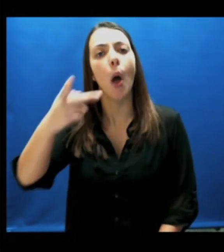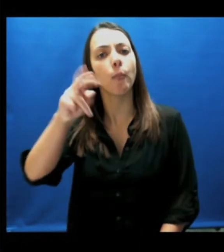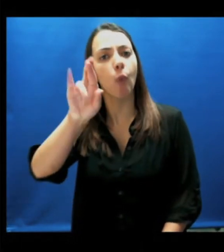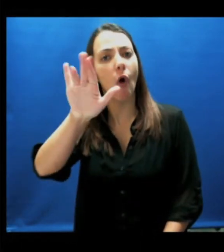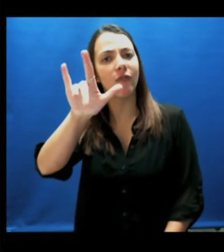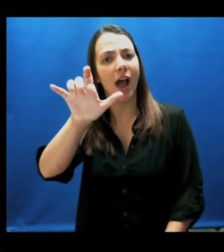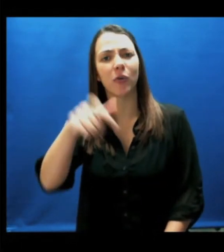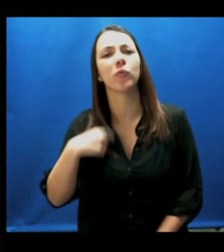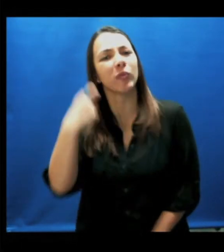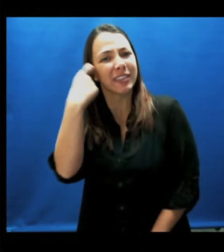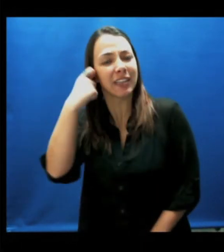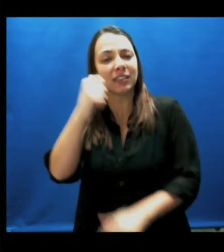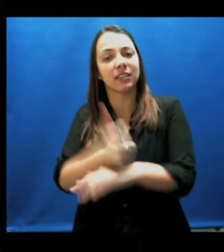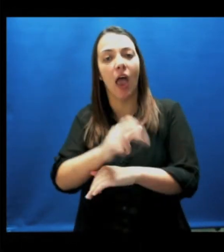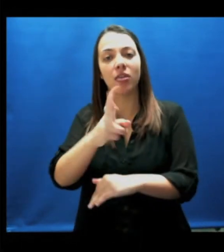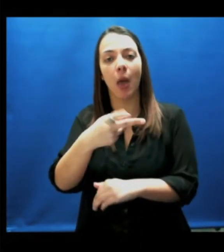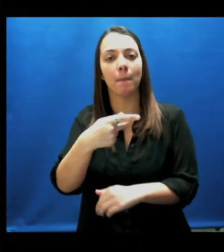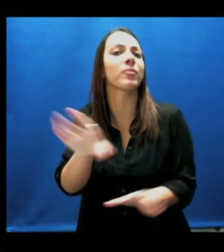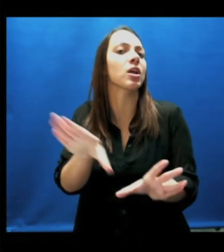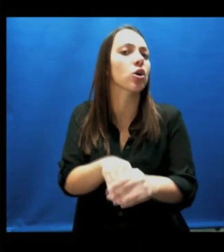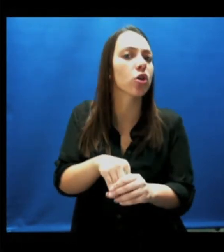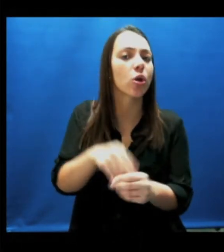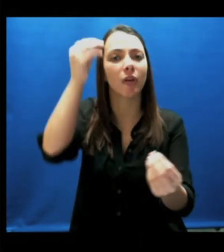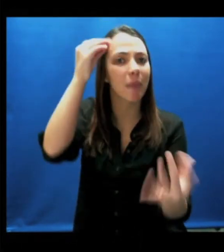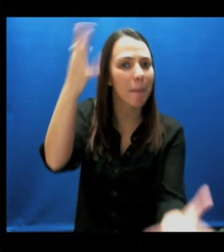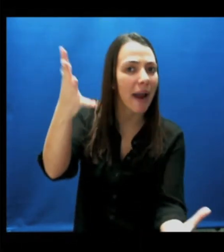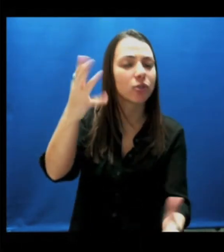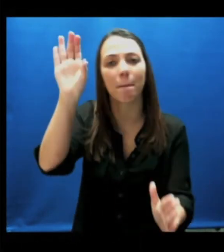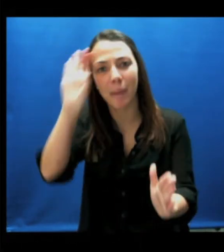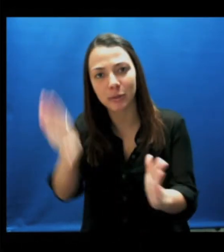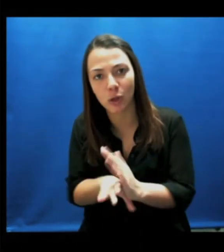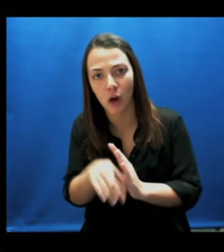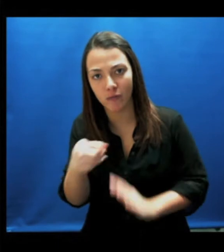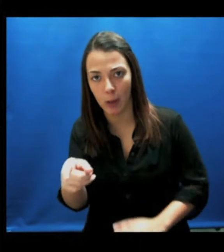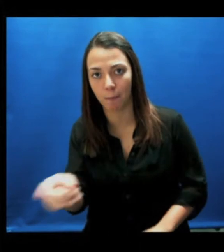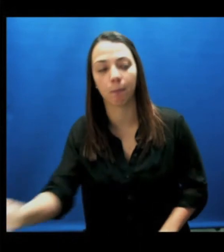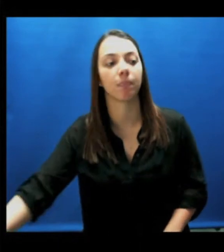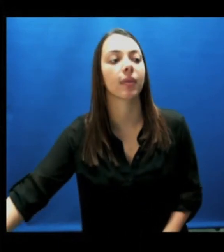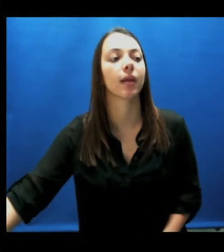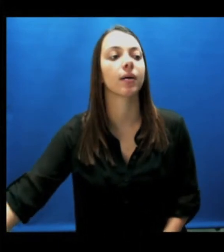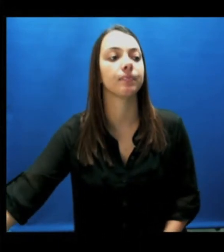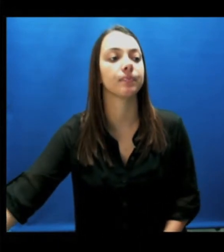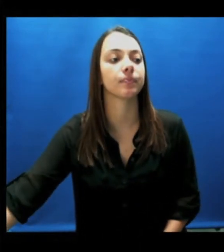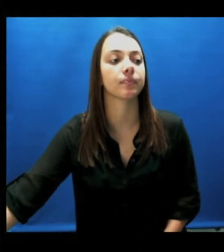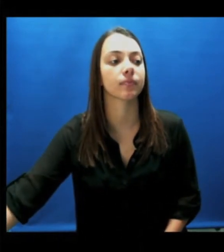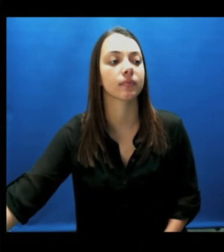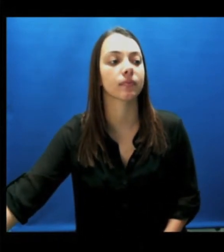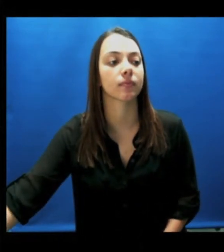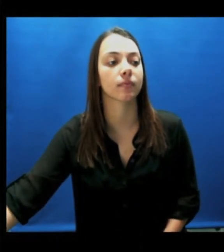We just set up your main profile page. It includes pictures and information about you.